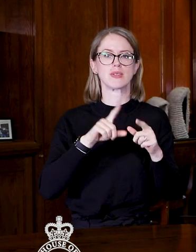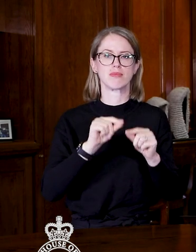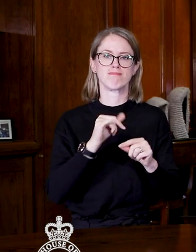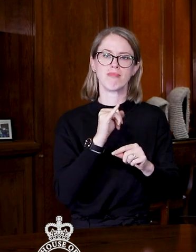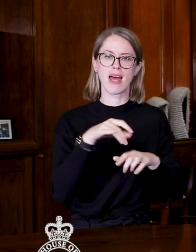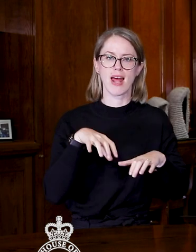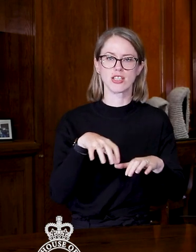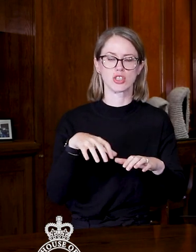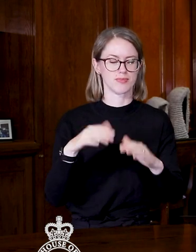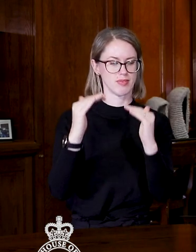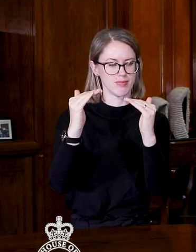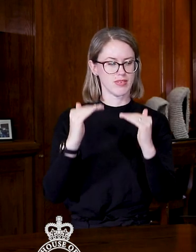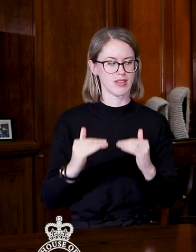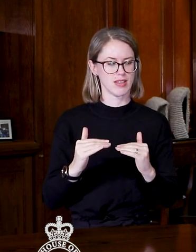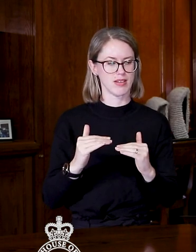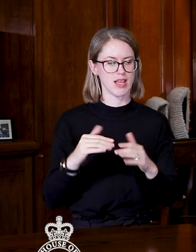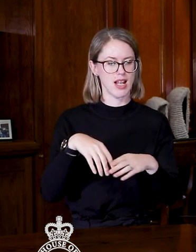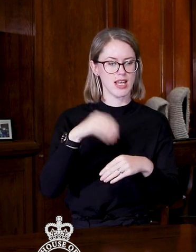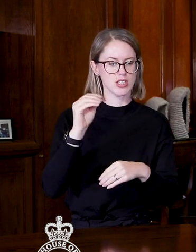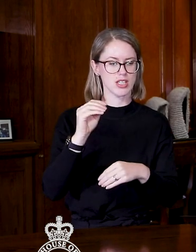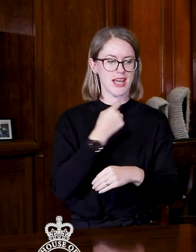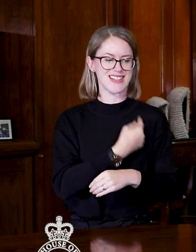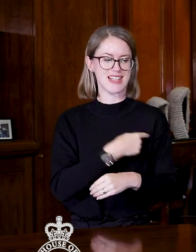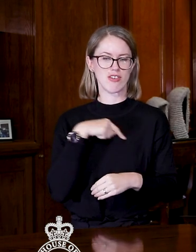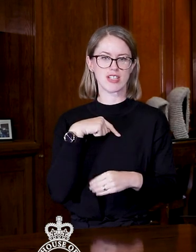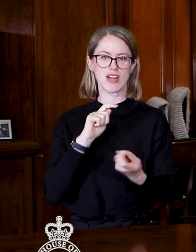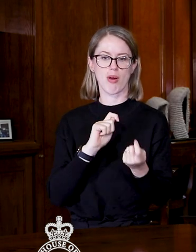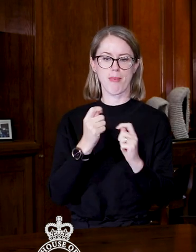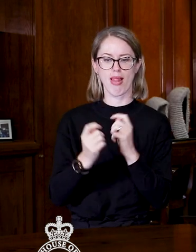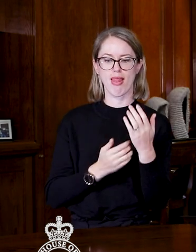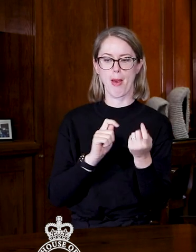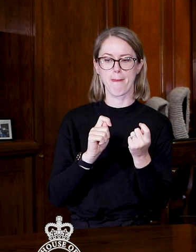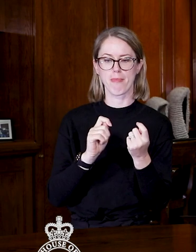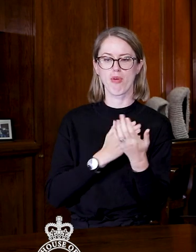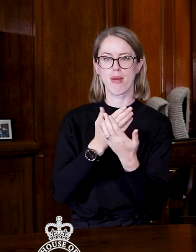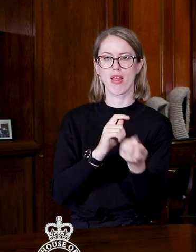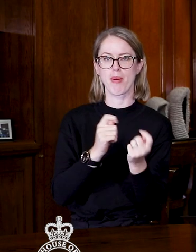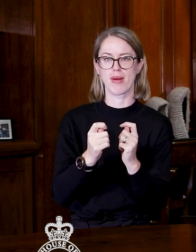Then the Electoral (Integrity Repeal) Amendment Bill in its second reading in the name of